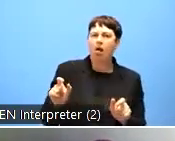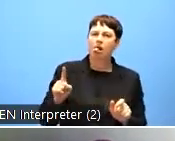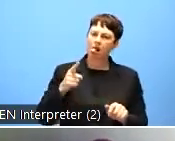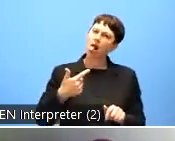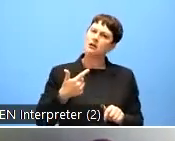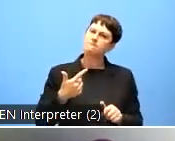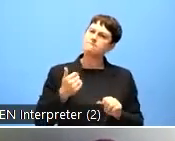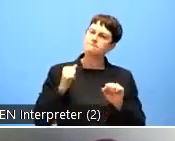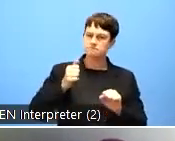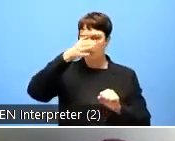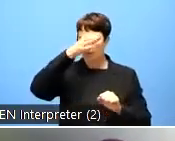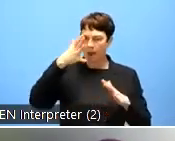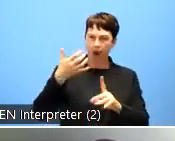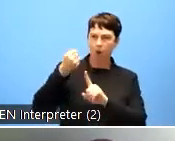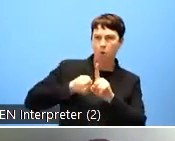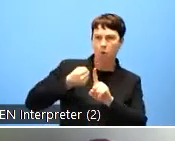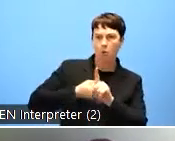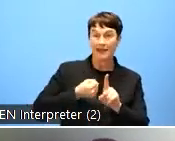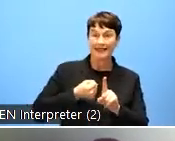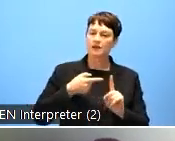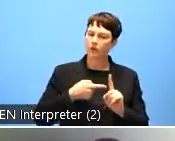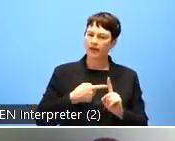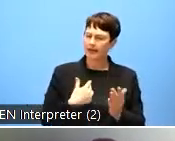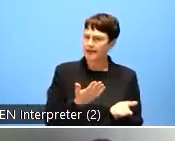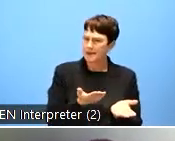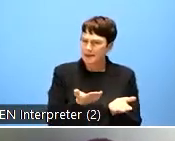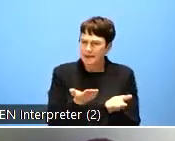achieve what they wanted to achieve or get information they wanted to achieve in public